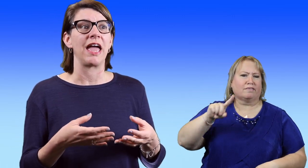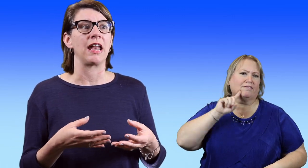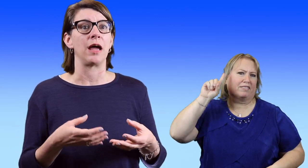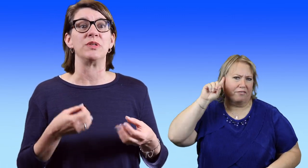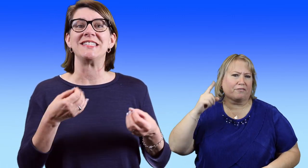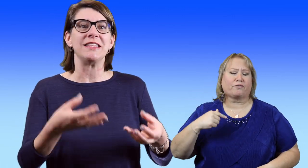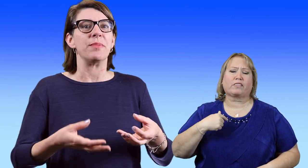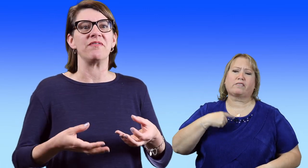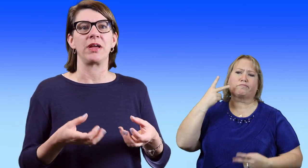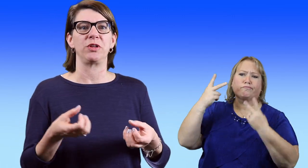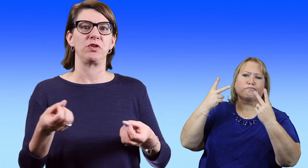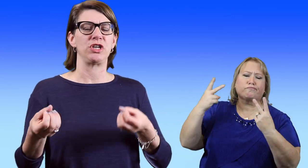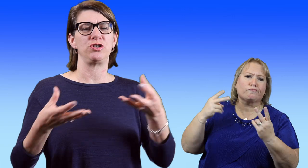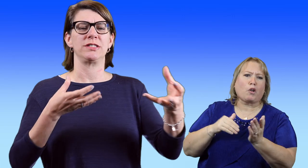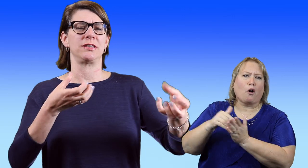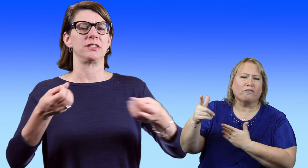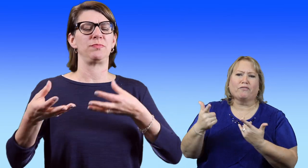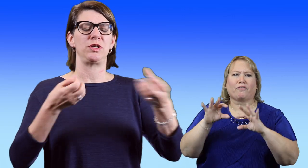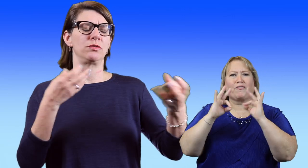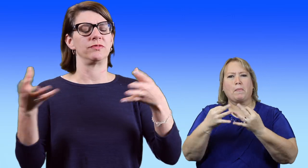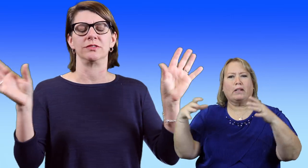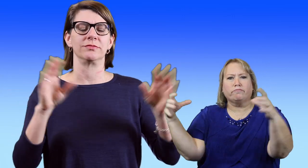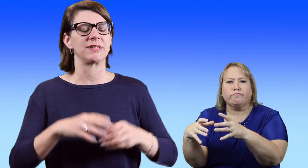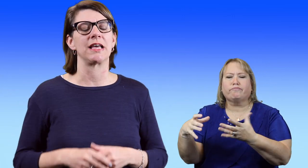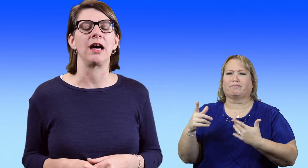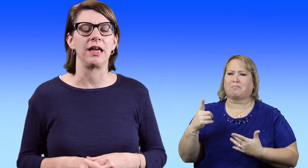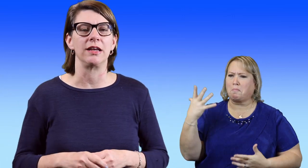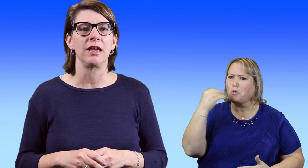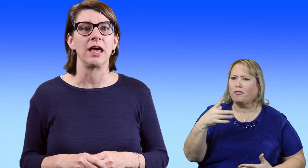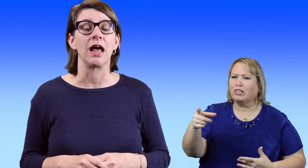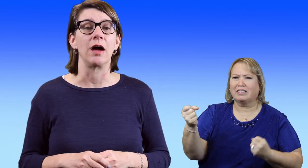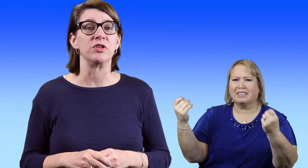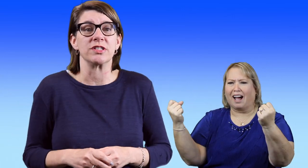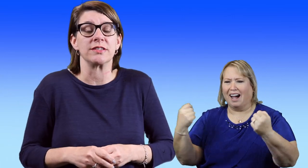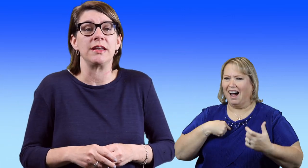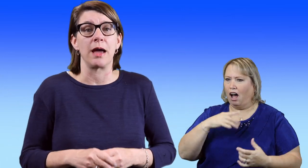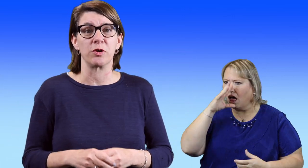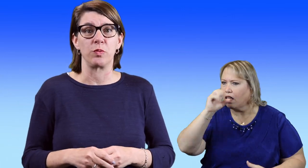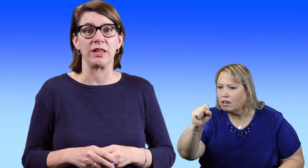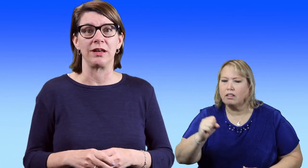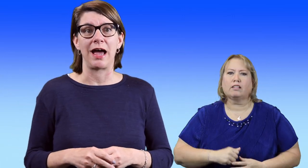and I would see them at family reunions and this beautiful sign. And I was just enamored with it.